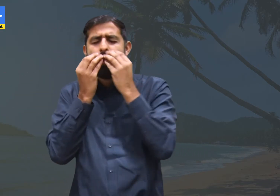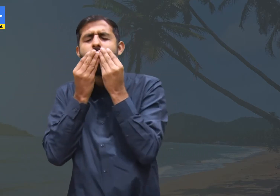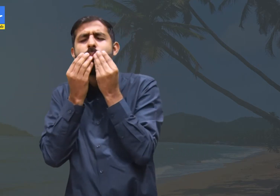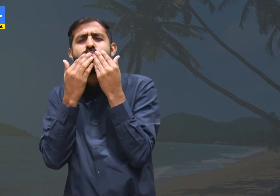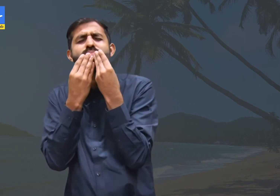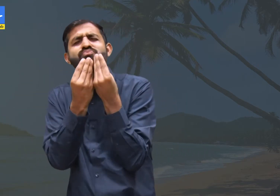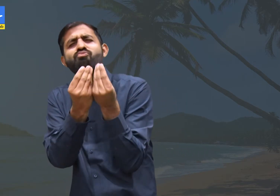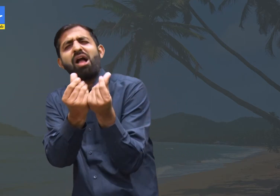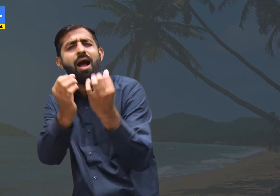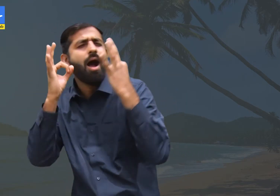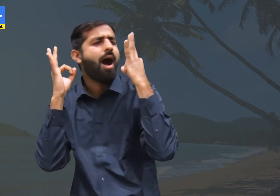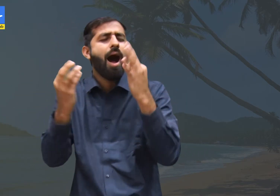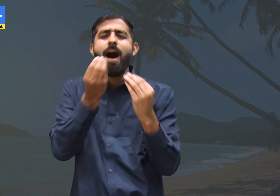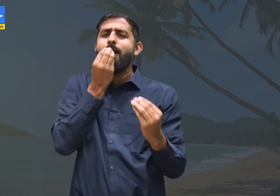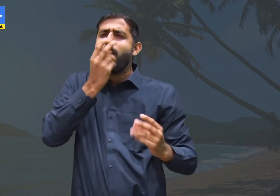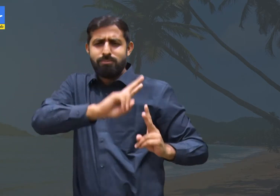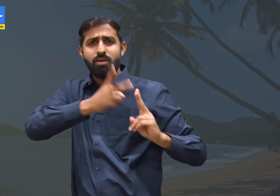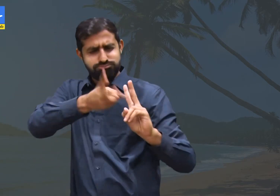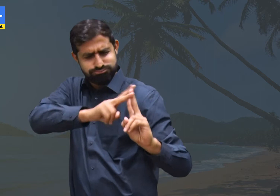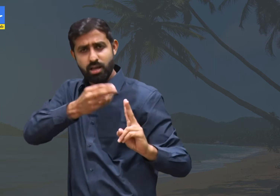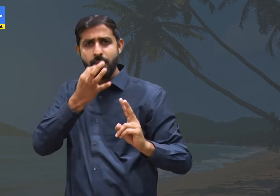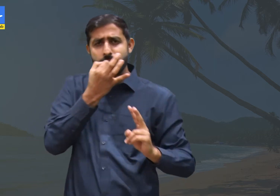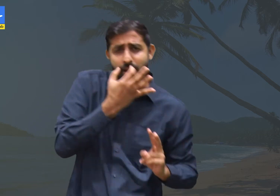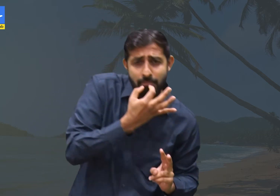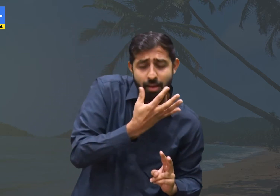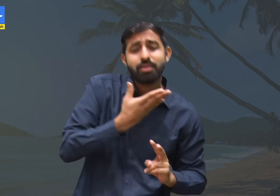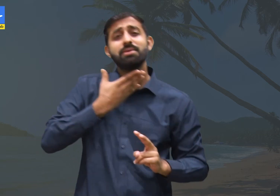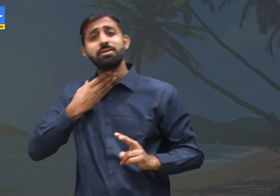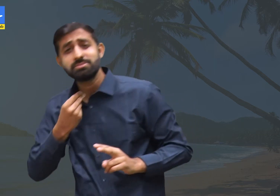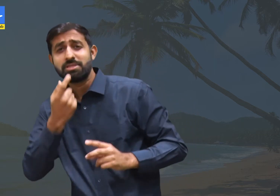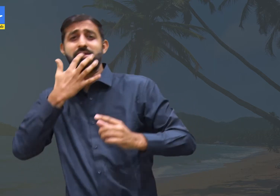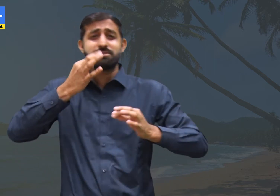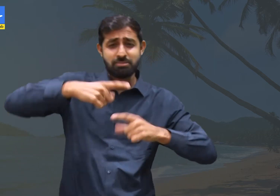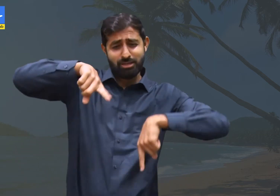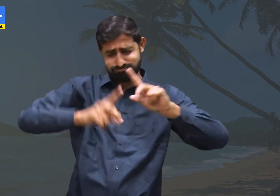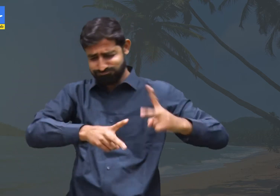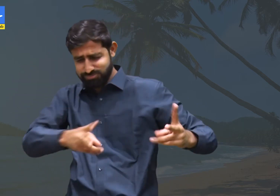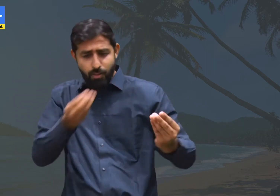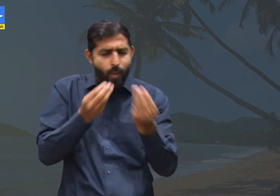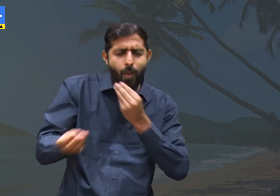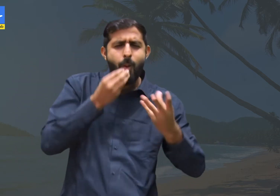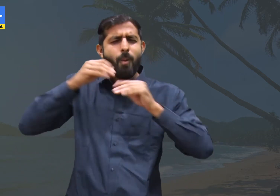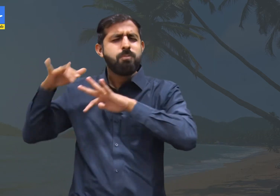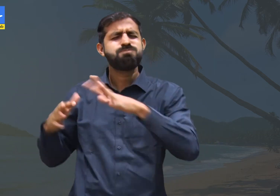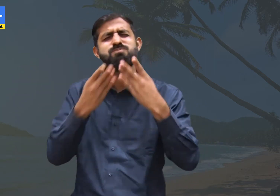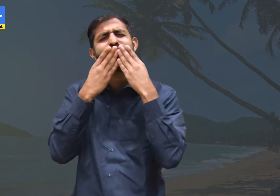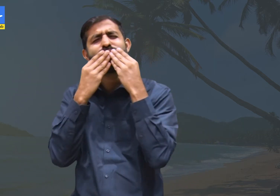Those breads were soft and delicious. They had various varieties of breads sweet, salted and